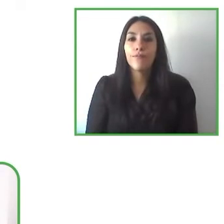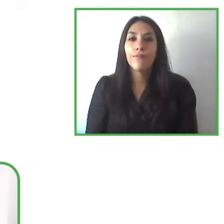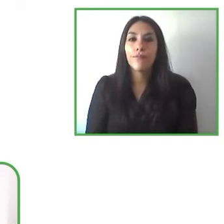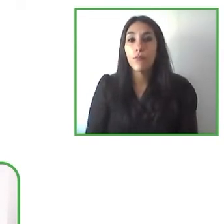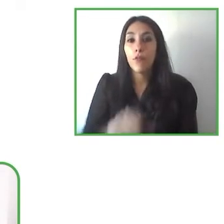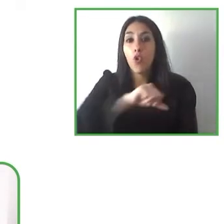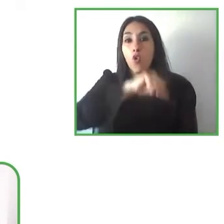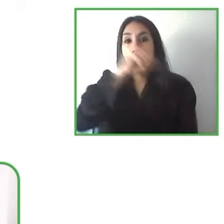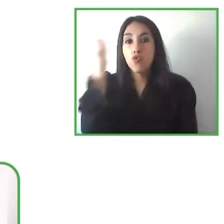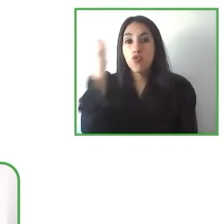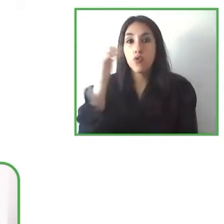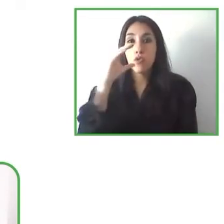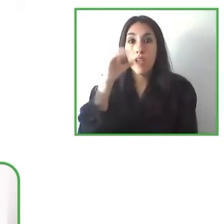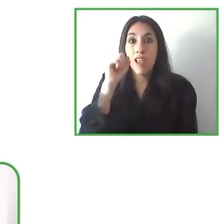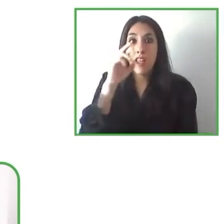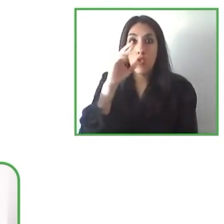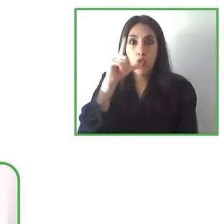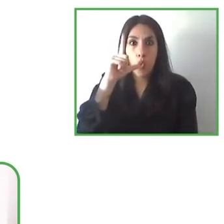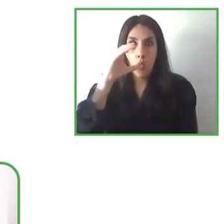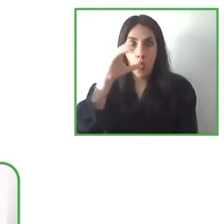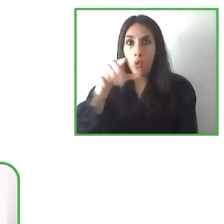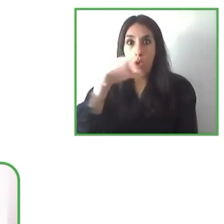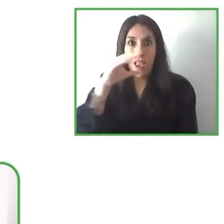talk to or start with Carlo with the last questions.